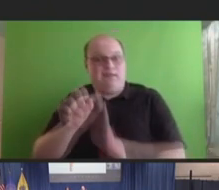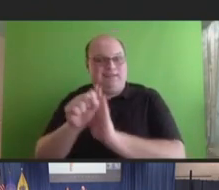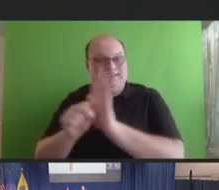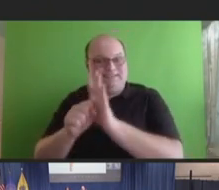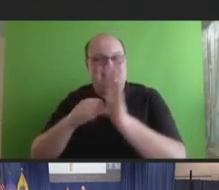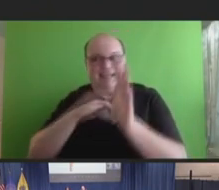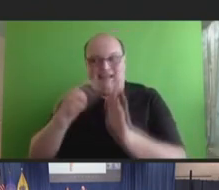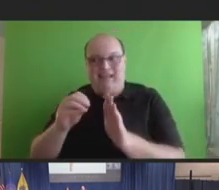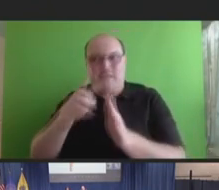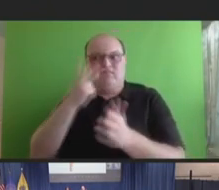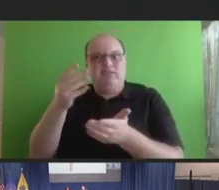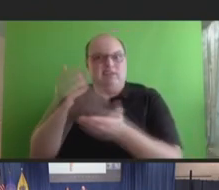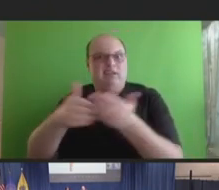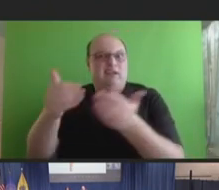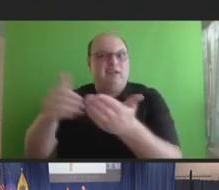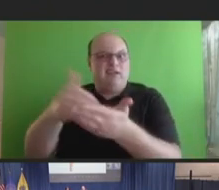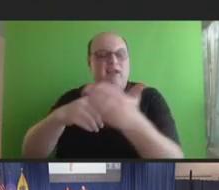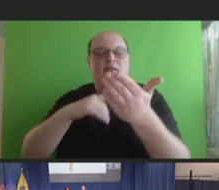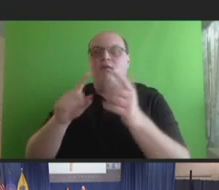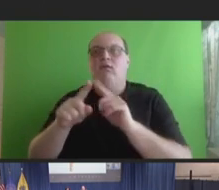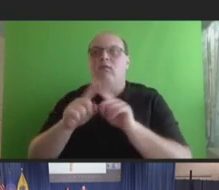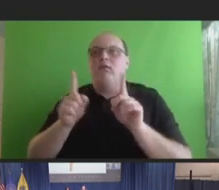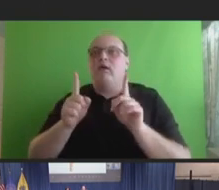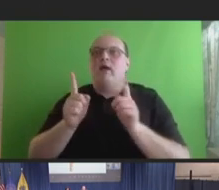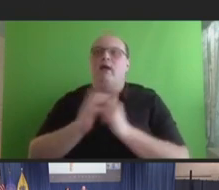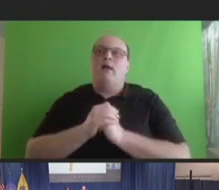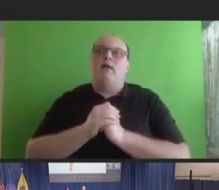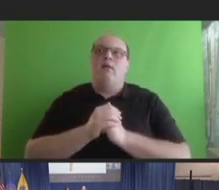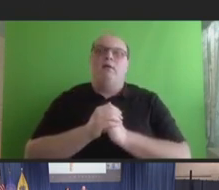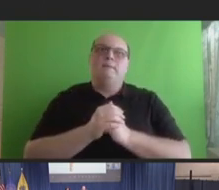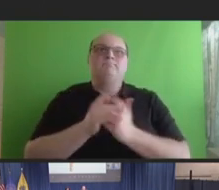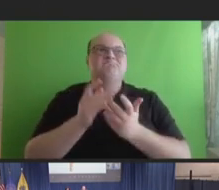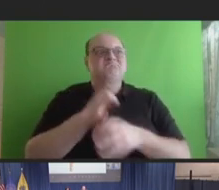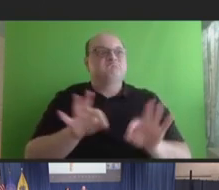quite a bit, but I think, you know, we have to understand that we need to continue as